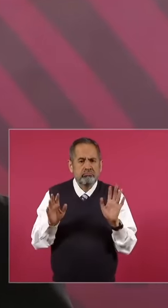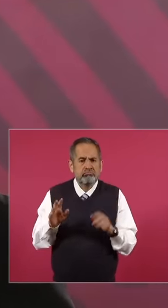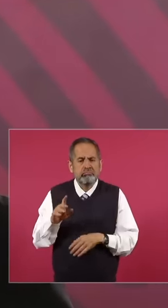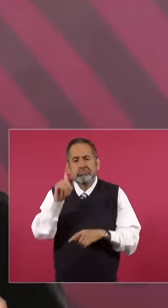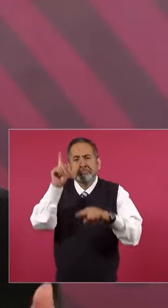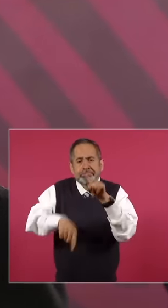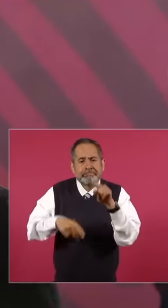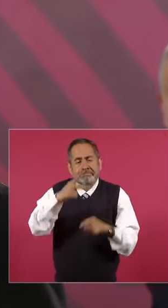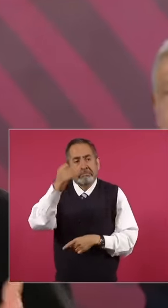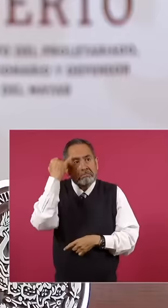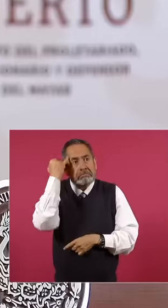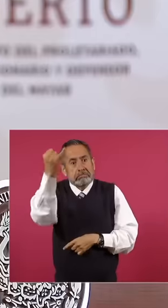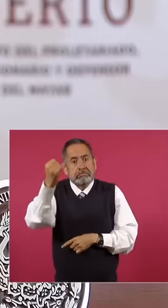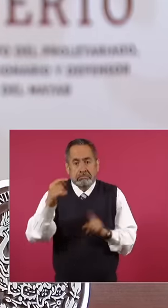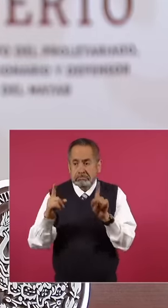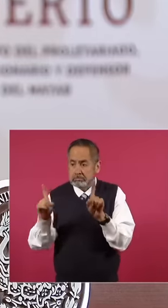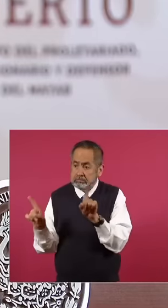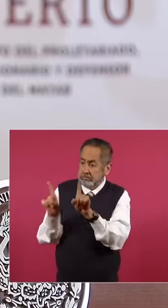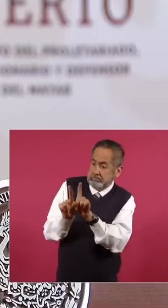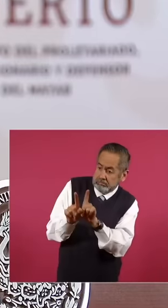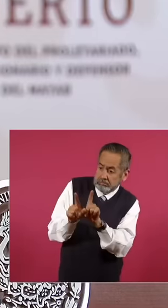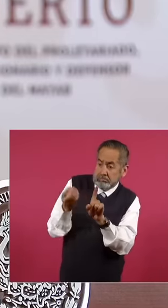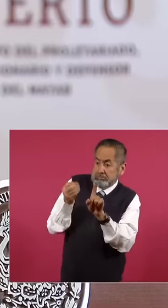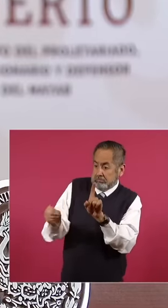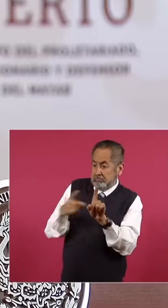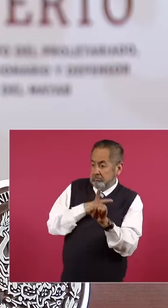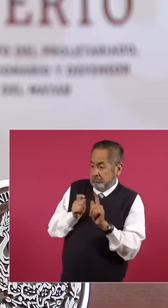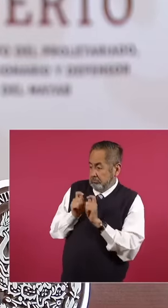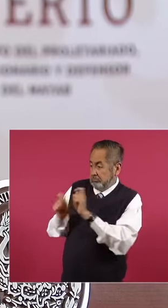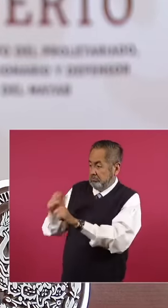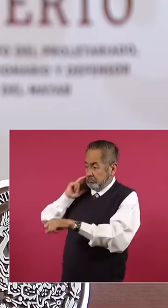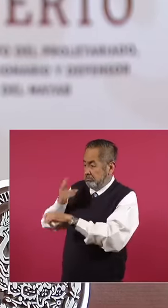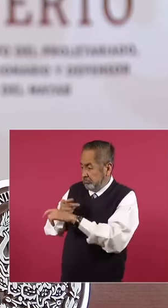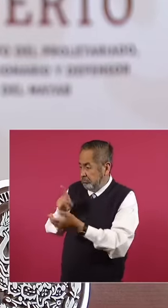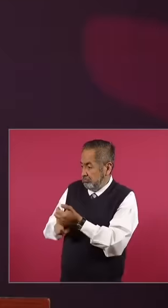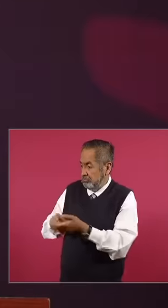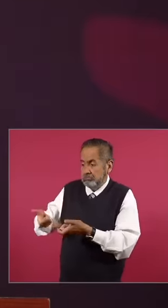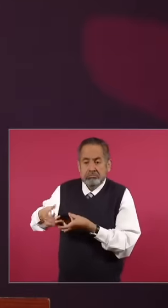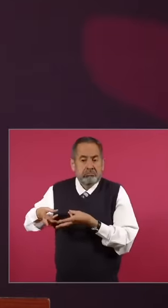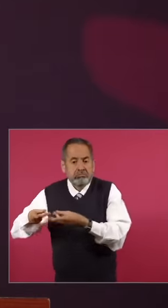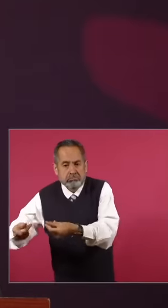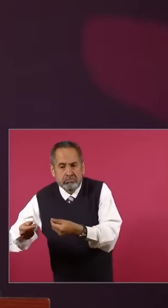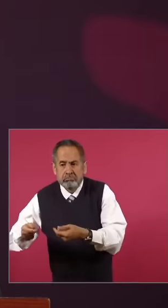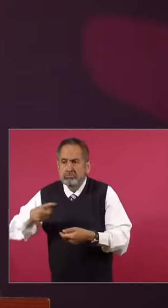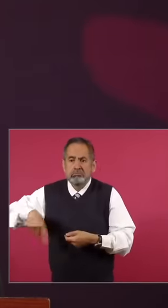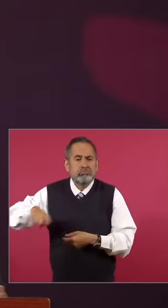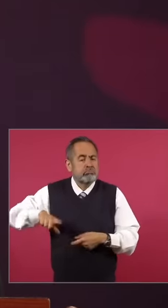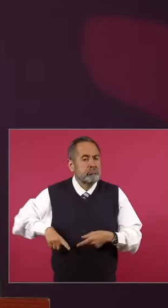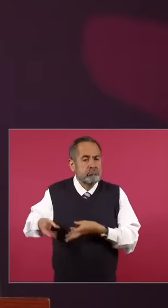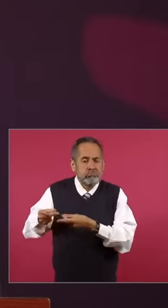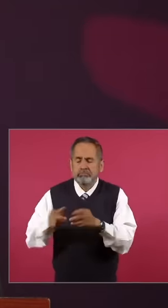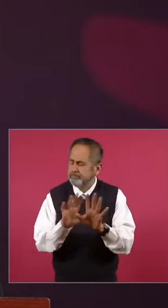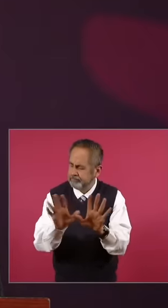her children, all have to be in the government with positions spending public money, a series